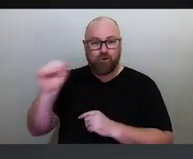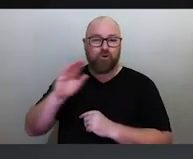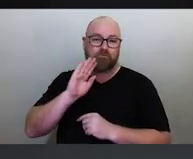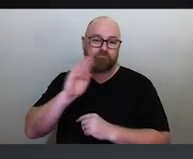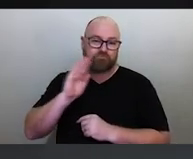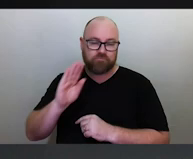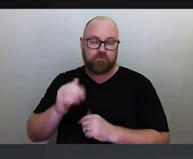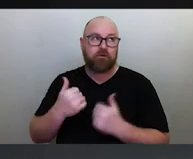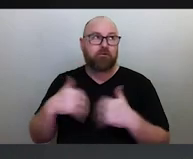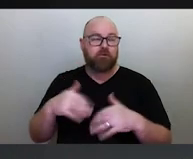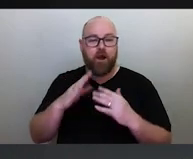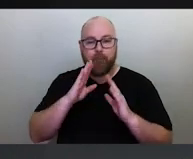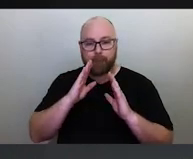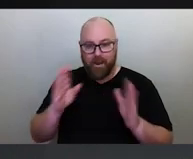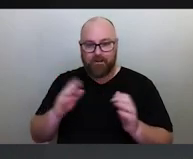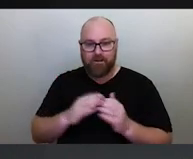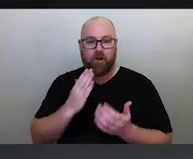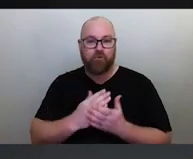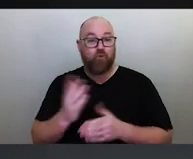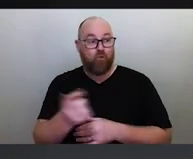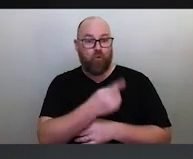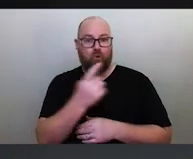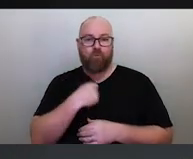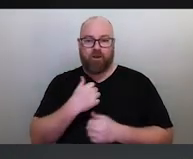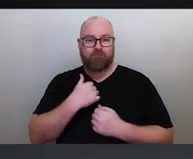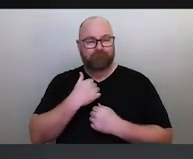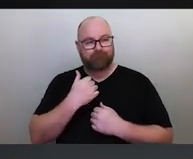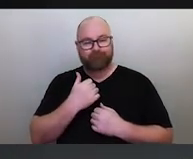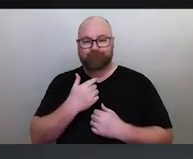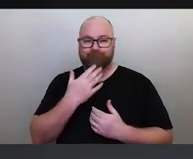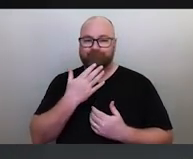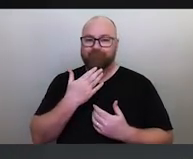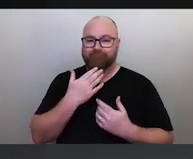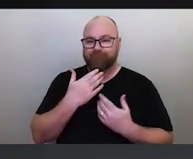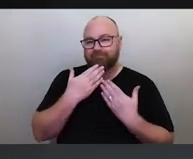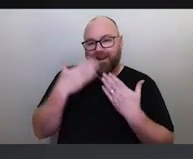and I'm sure everyone here would join me in thanking Duane.